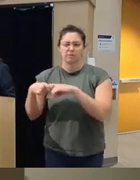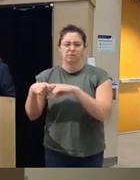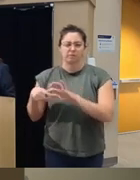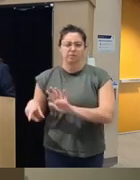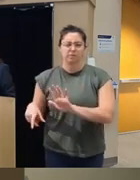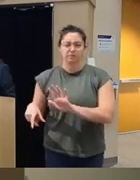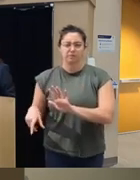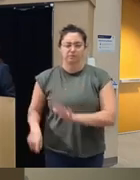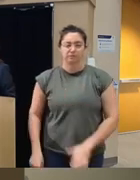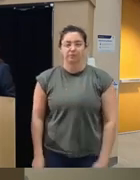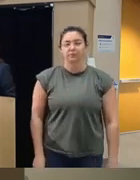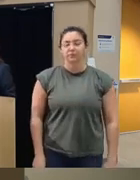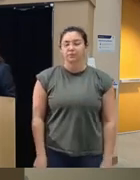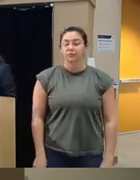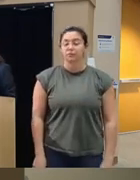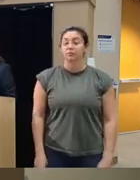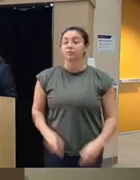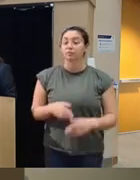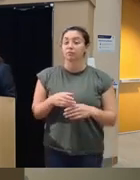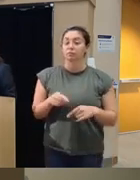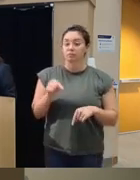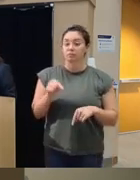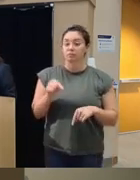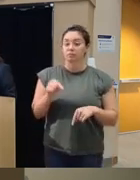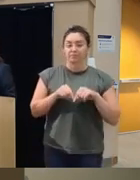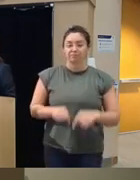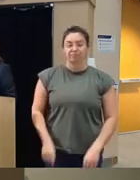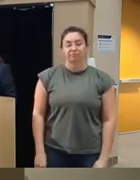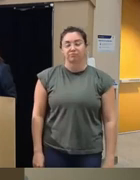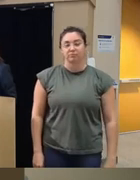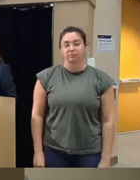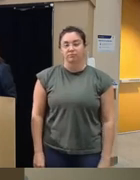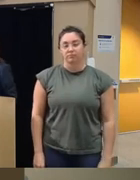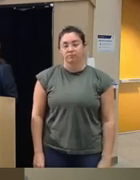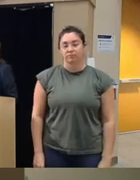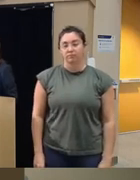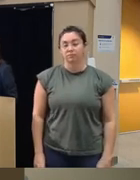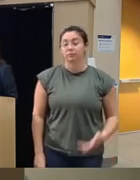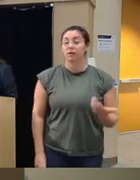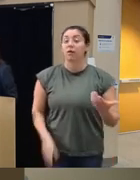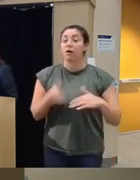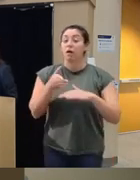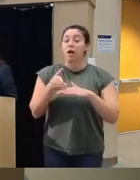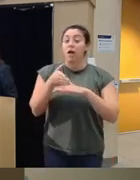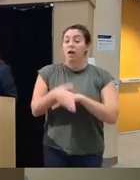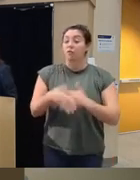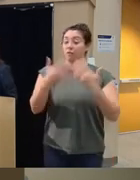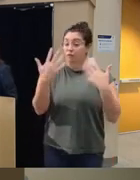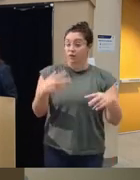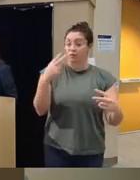can um so after oops I got to go back one so after they complete the self-monitoring